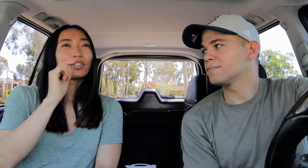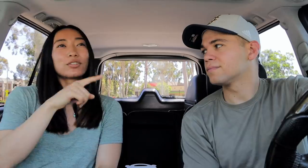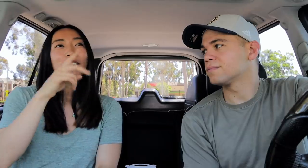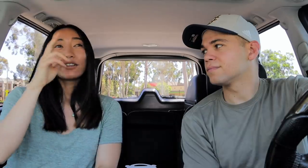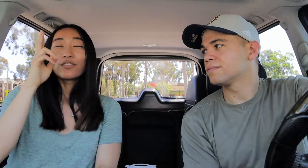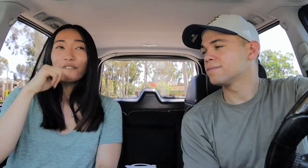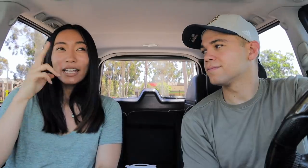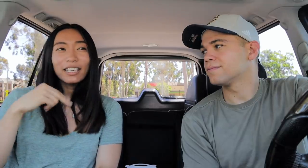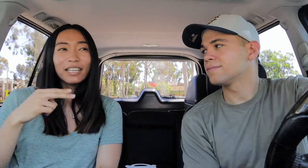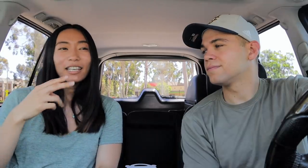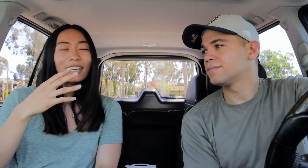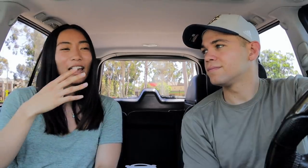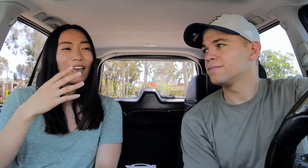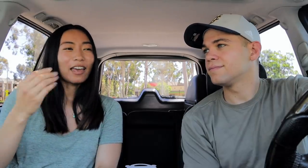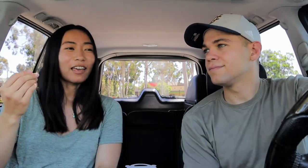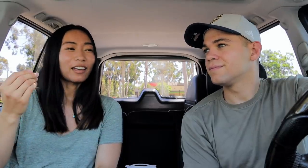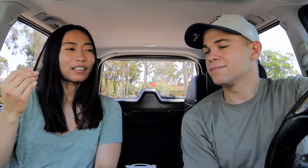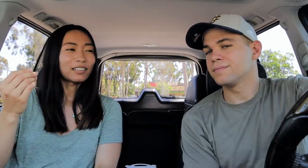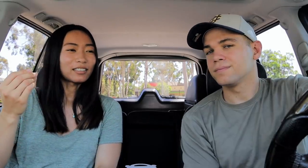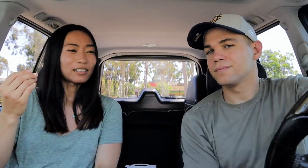You're really funny and